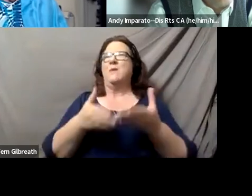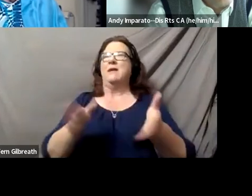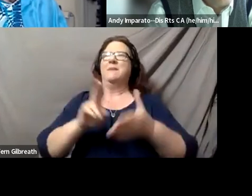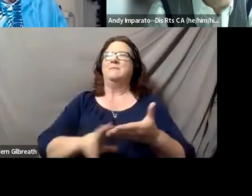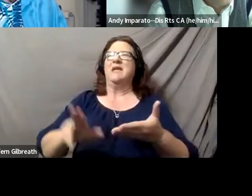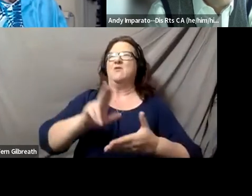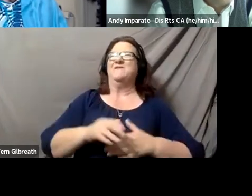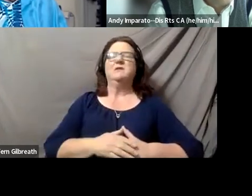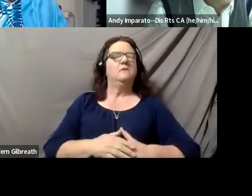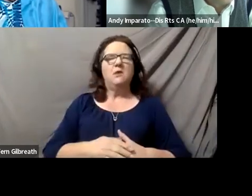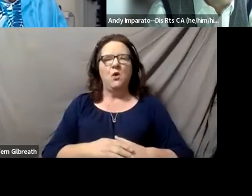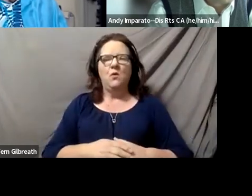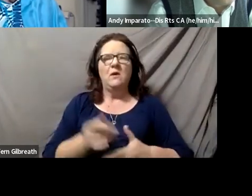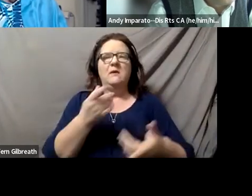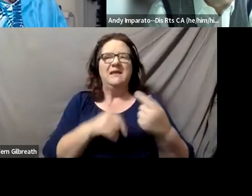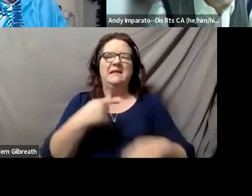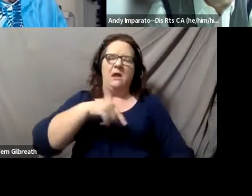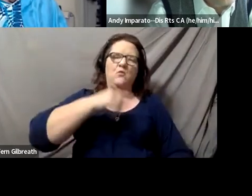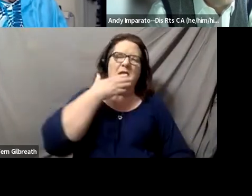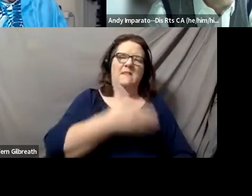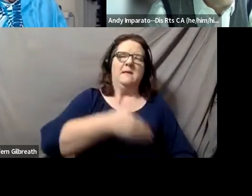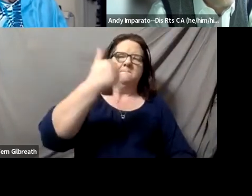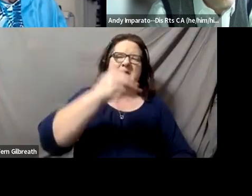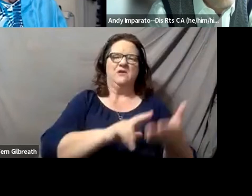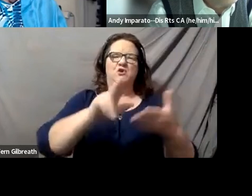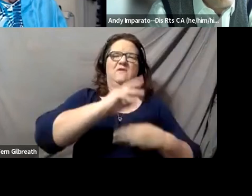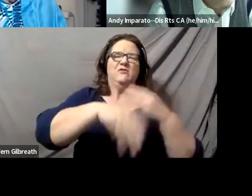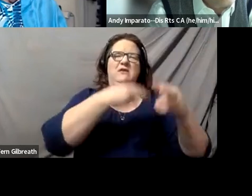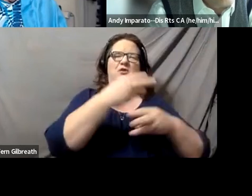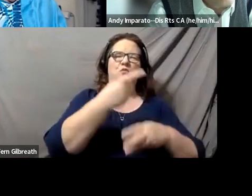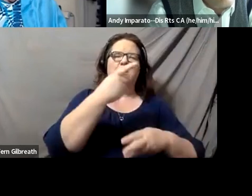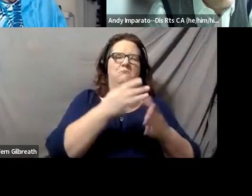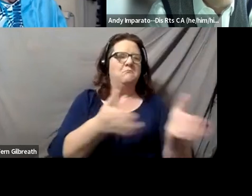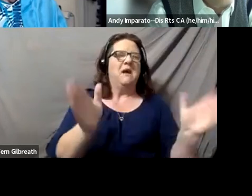but that you are the best university in the world, public or private,